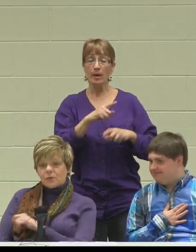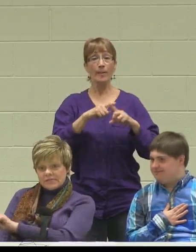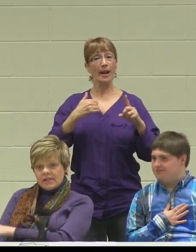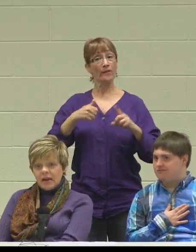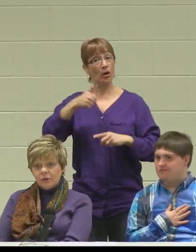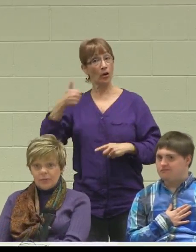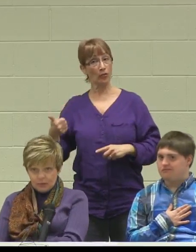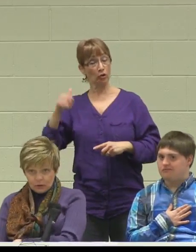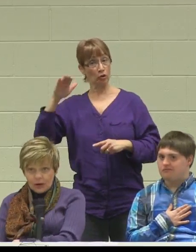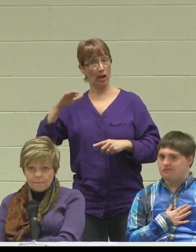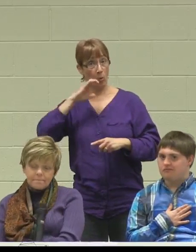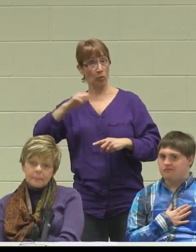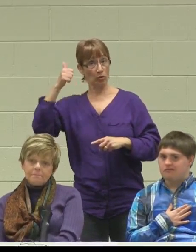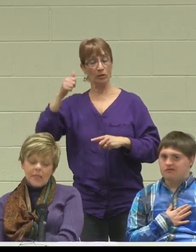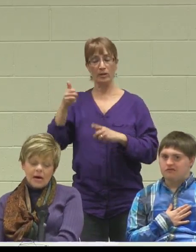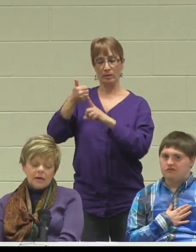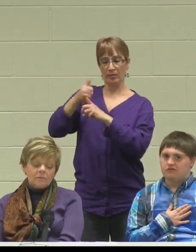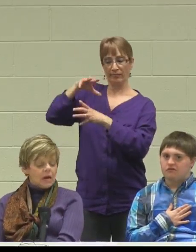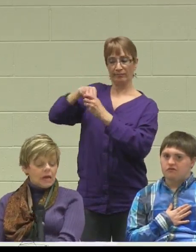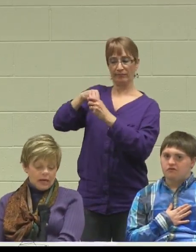who was in the AVP program,